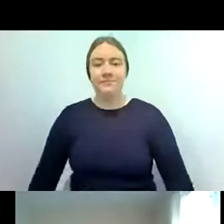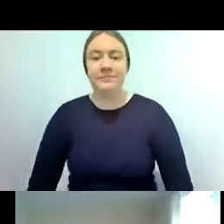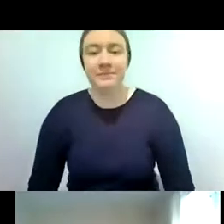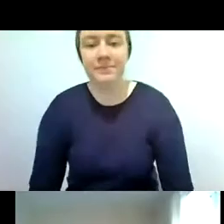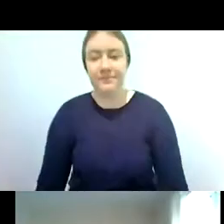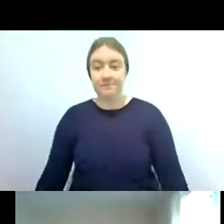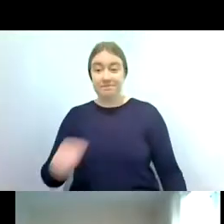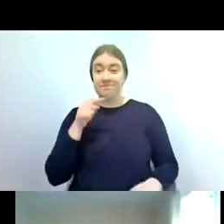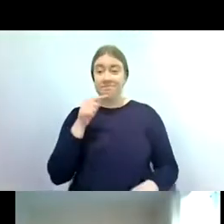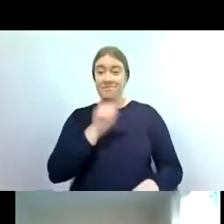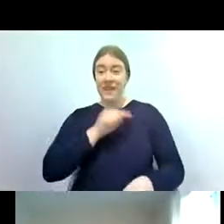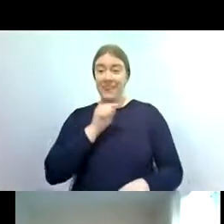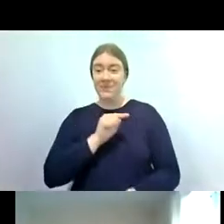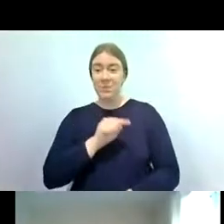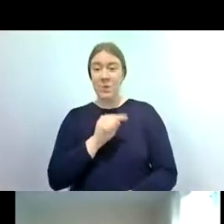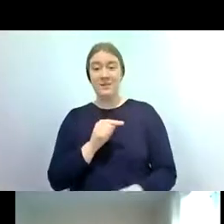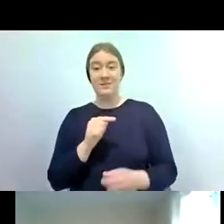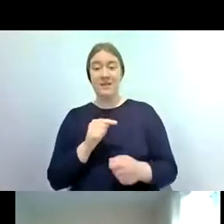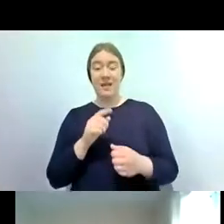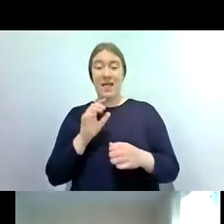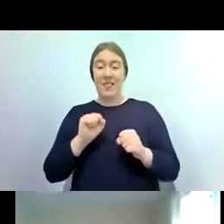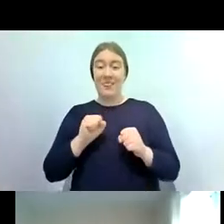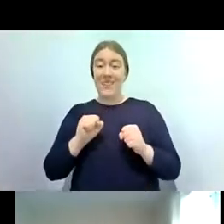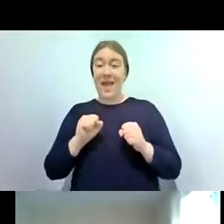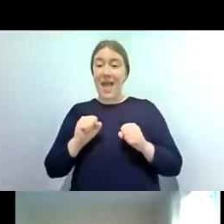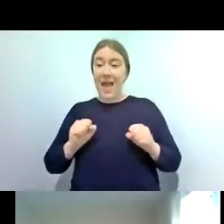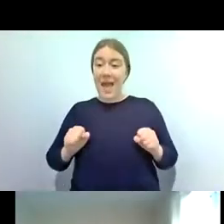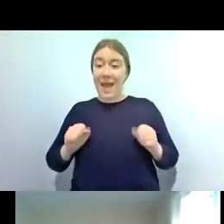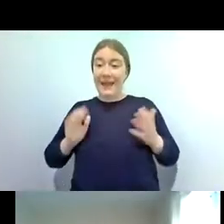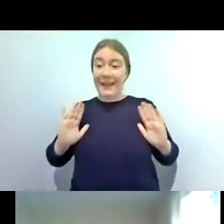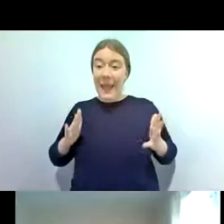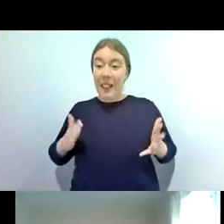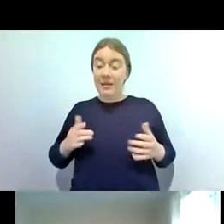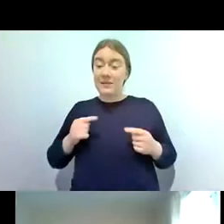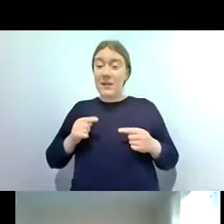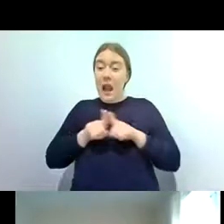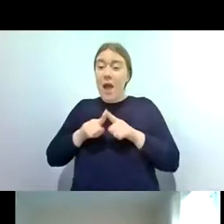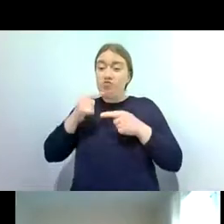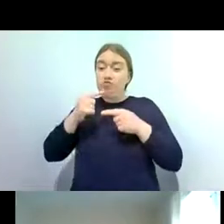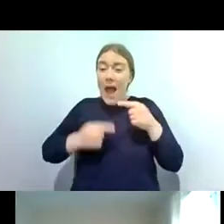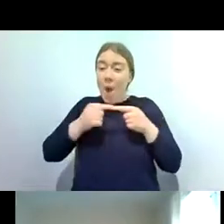really rounded gills on the abdomen and they're almost leaf-like and they have quite um